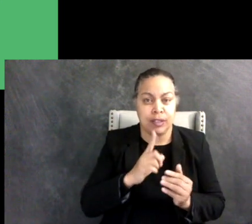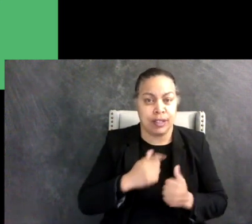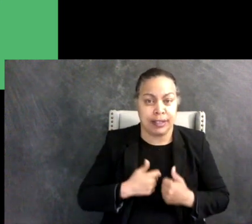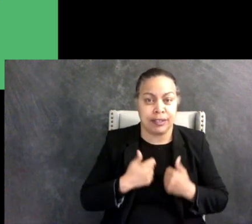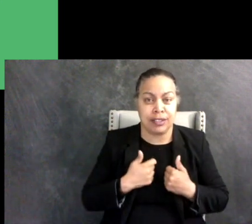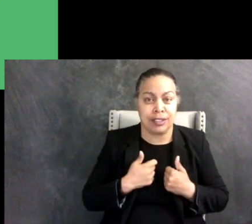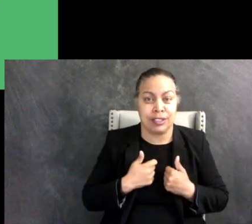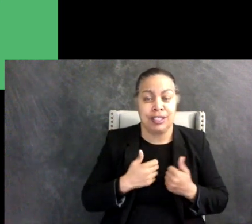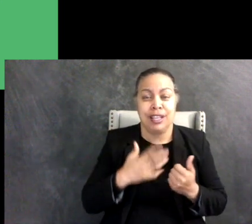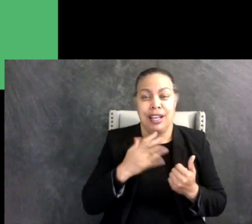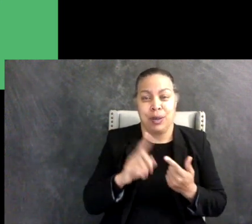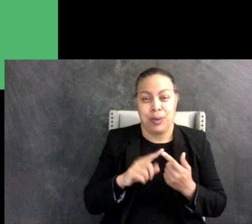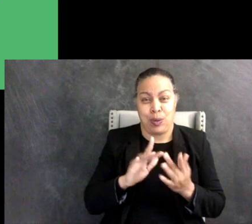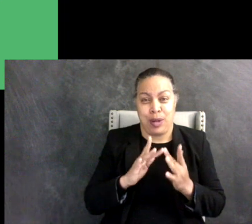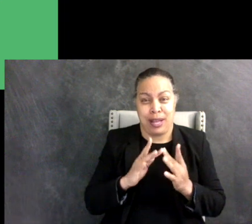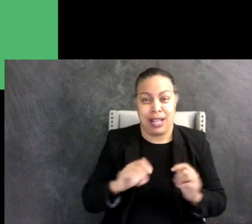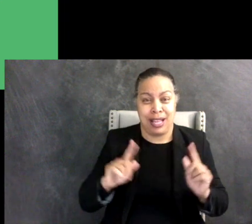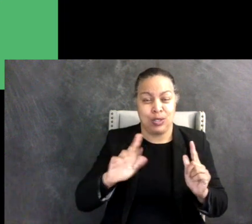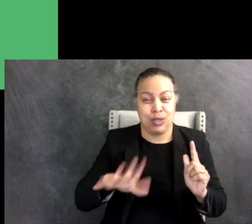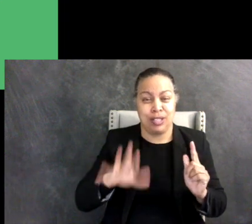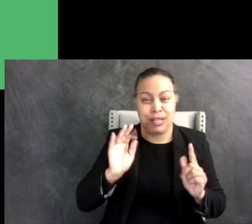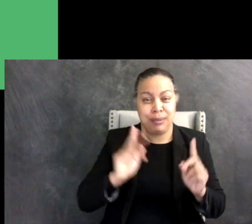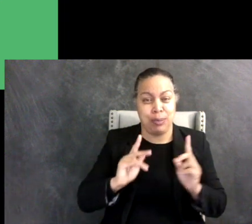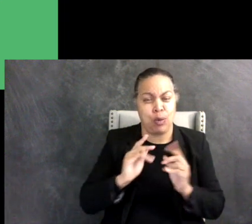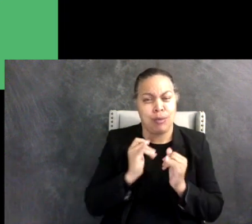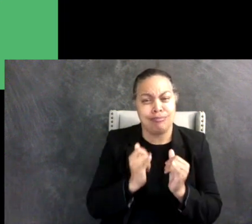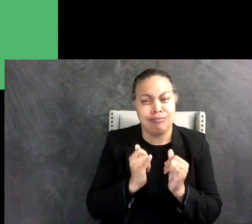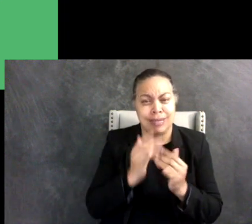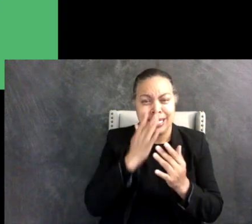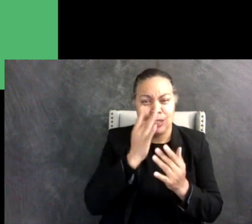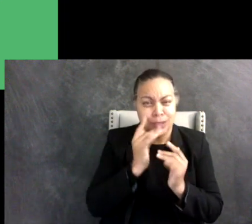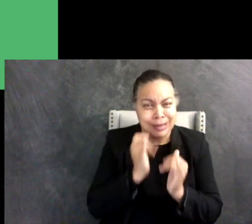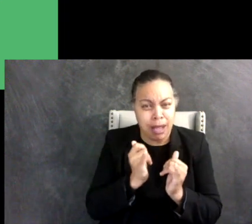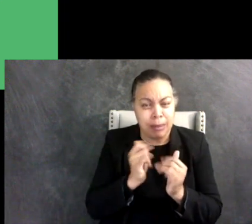you go online you can find people who share common interests with you, a lot of autistic people don't